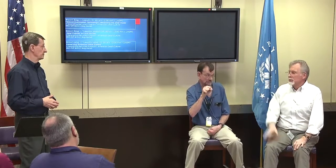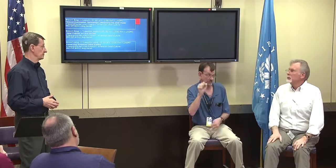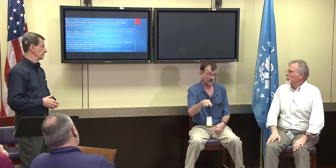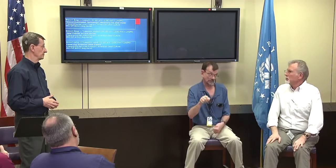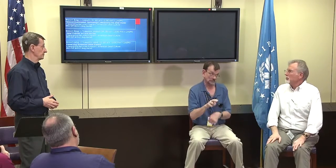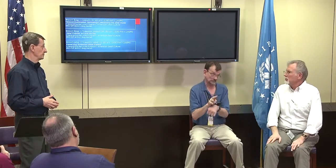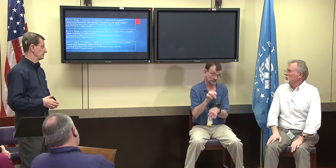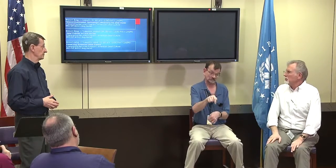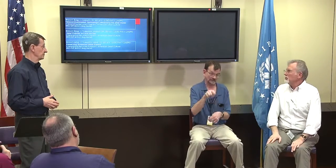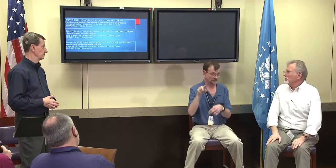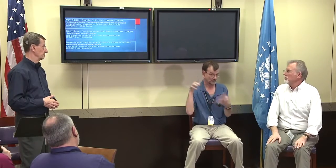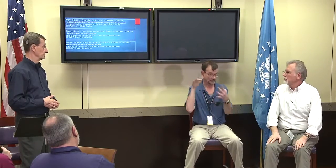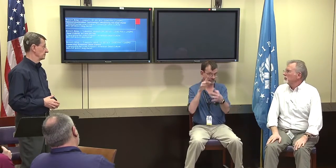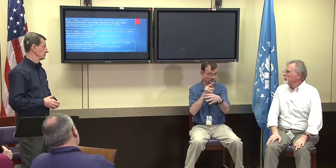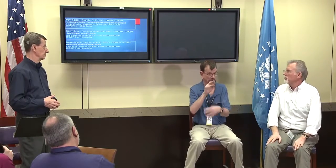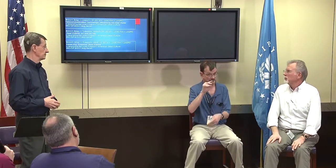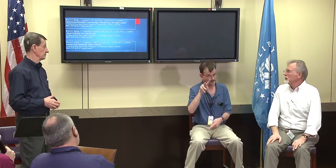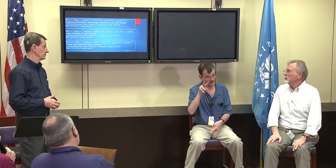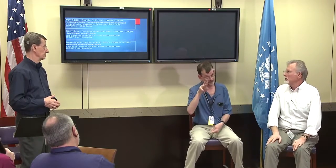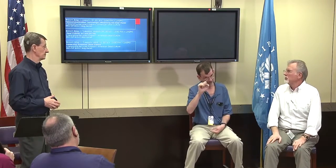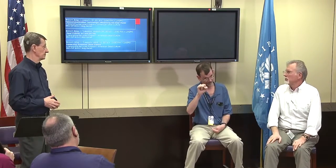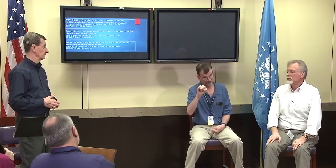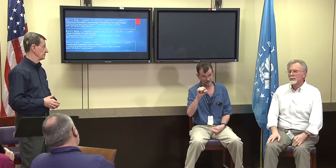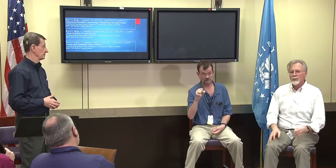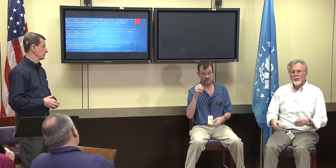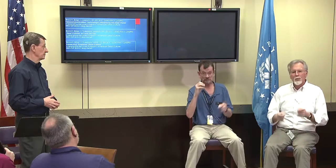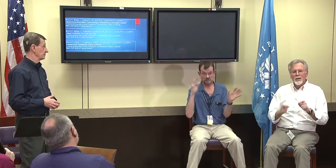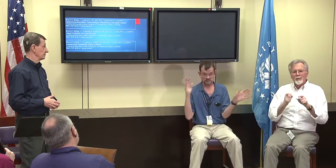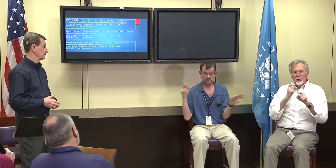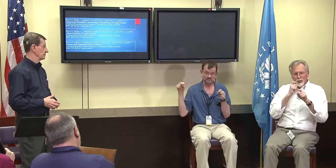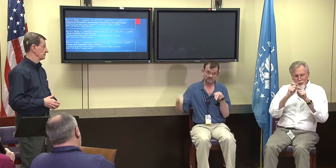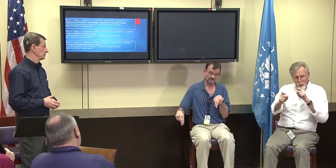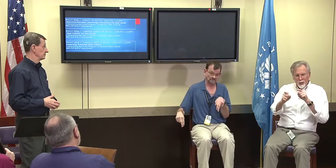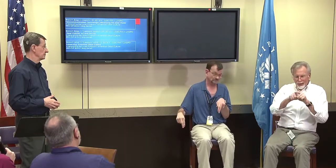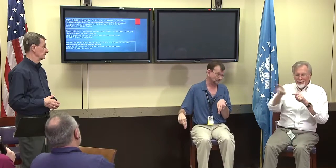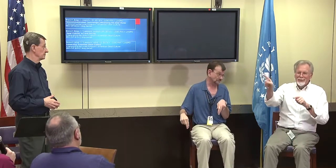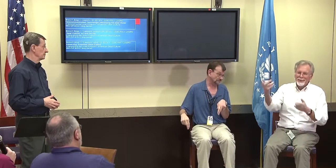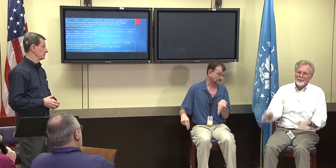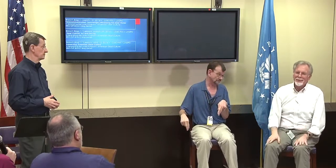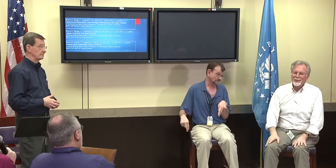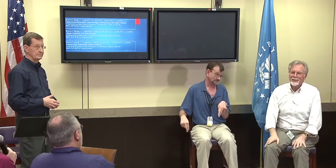Yeah, because that services is covered by VRI Video Relay Interpreting, not Video Relay Service,